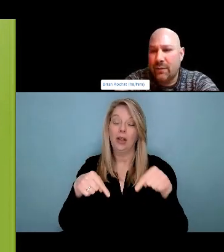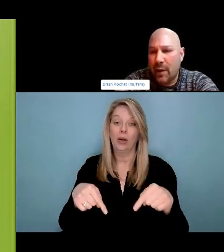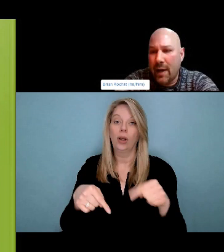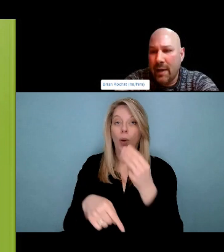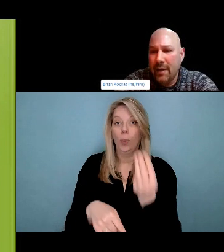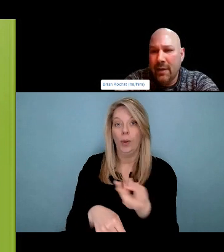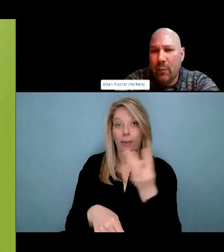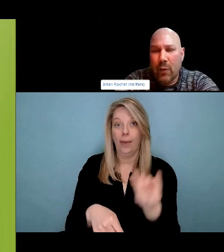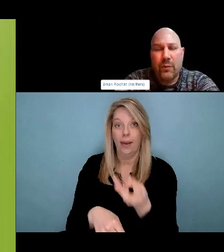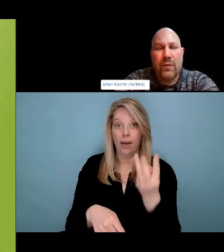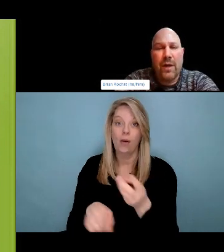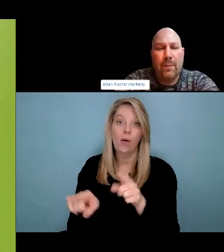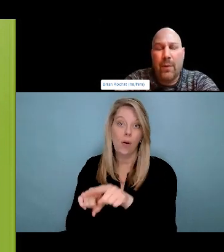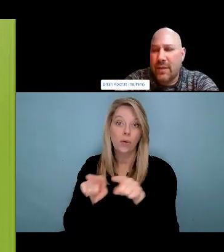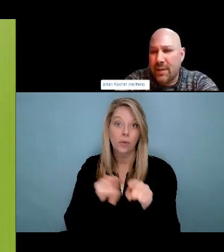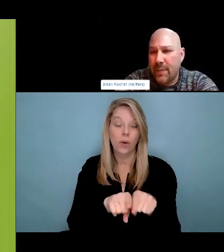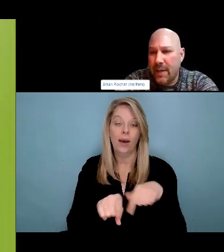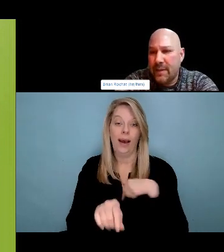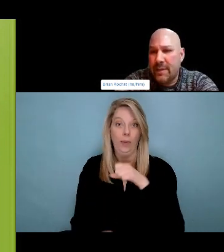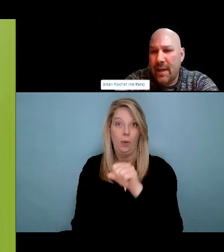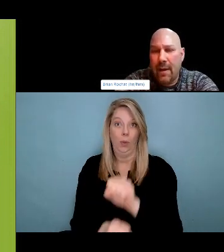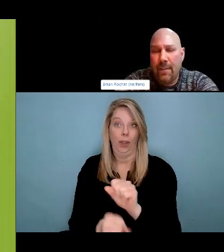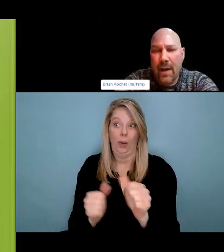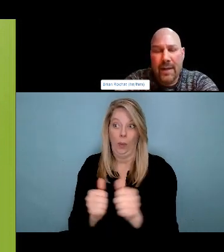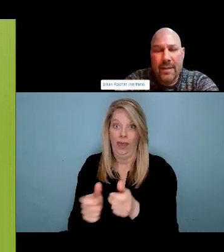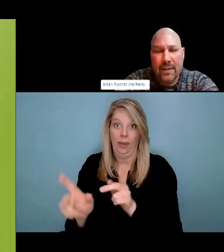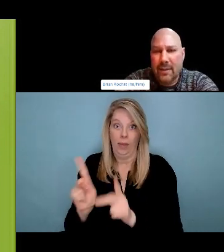people who have been responsible for parenting me and these are a few of them.